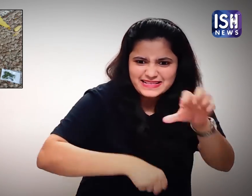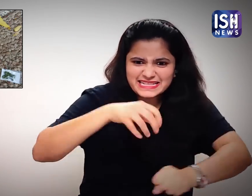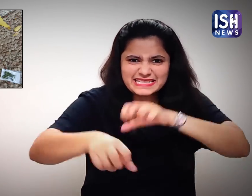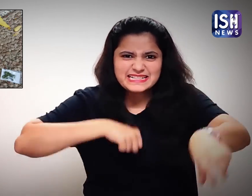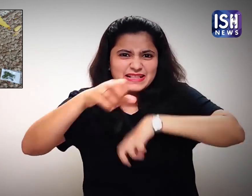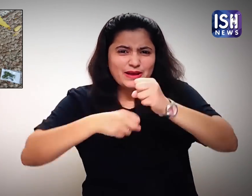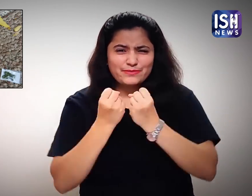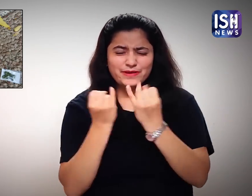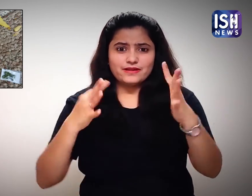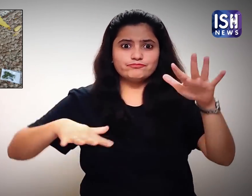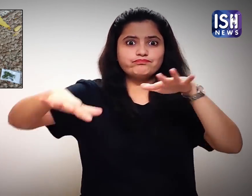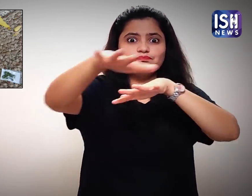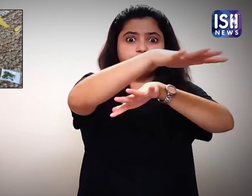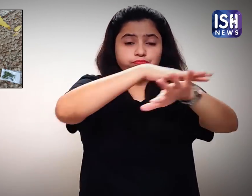people started running around trying to pick up the packets.